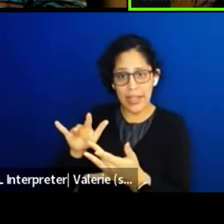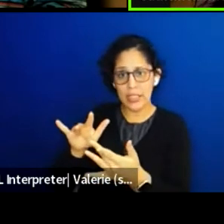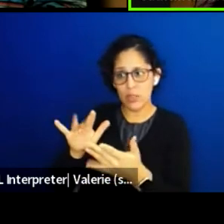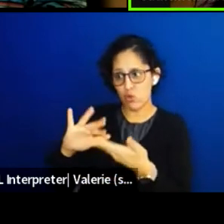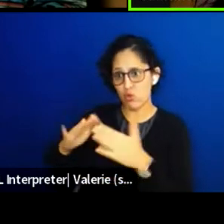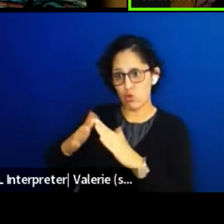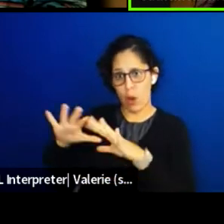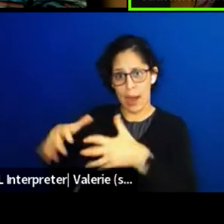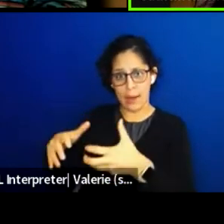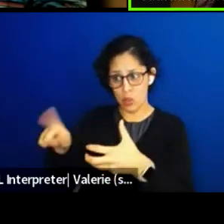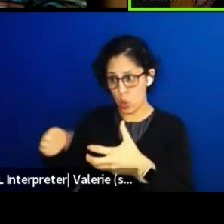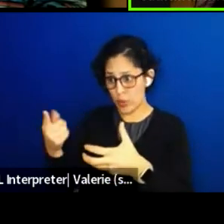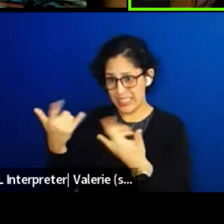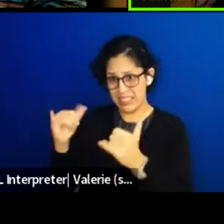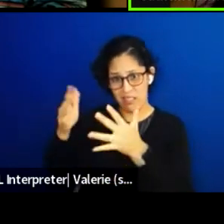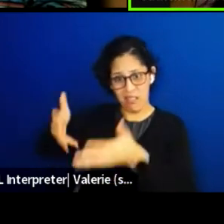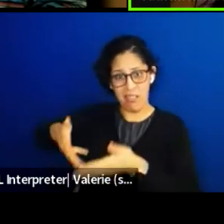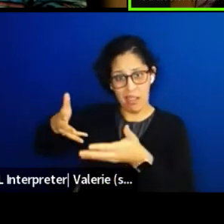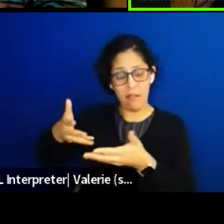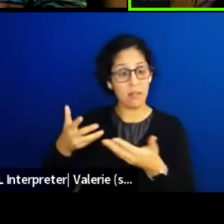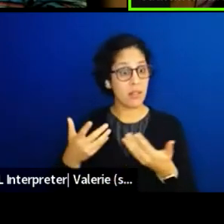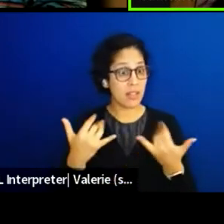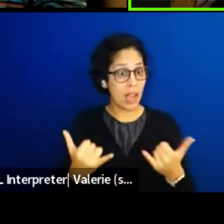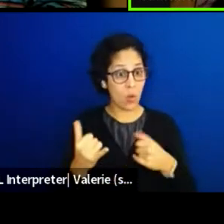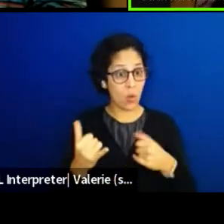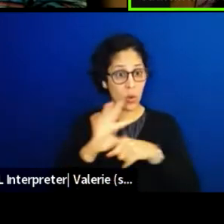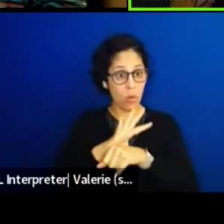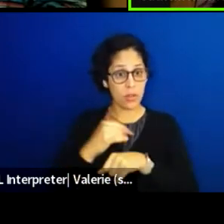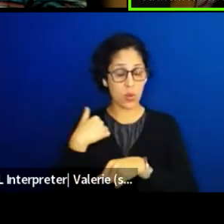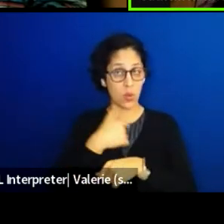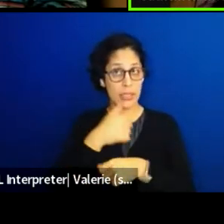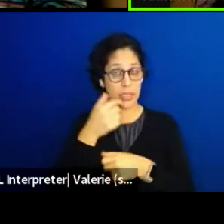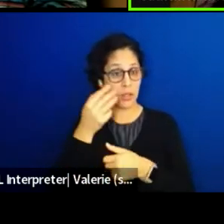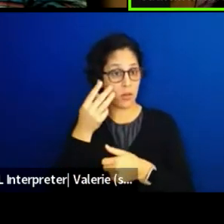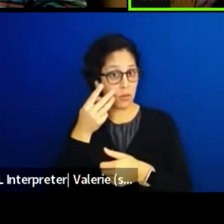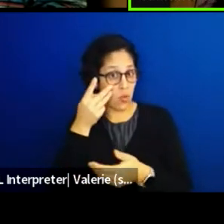And with COVID where you even saw uncontacted tribe,